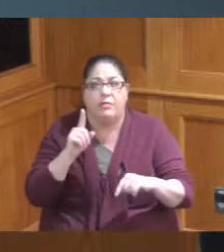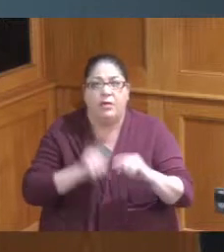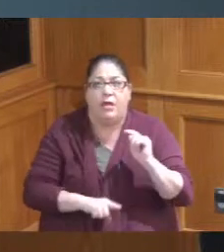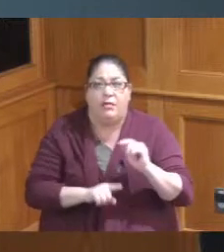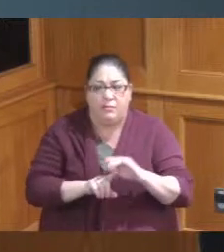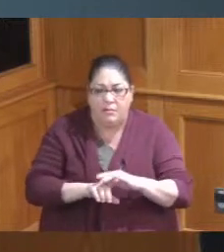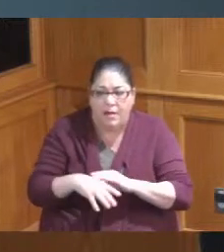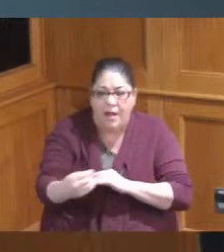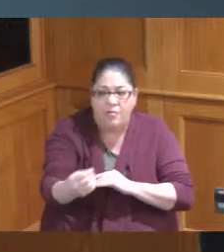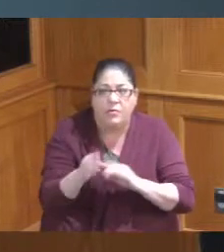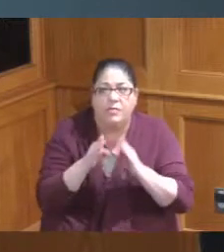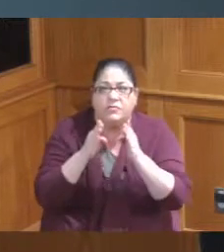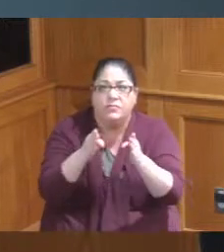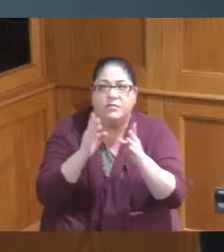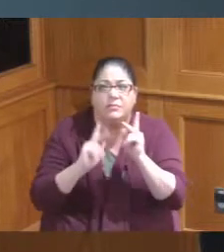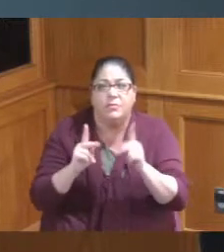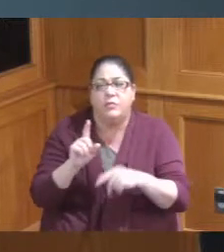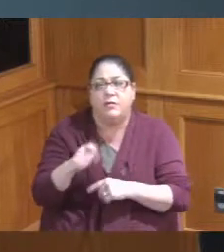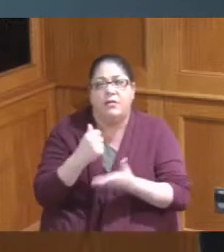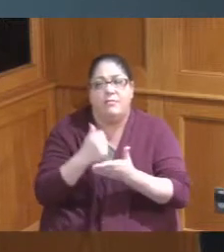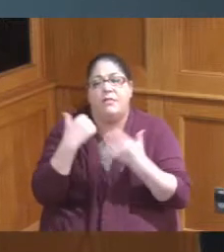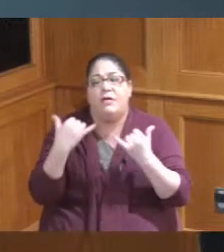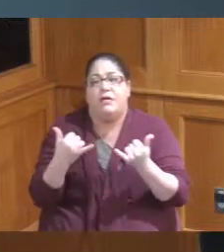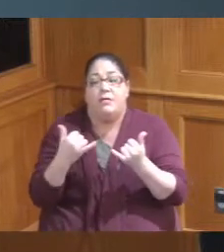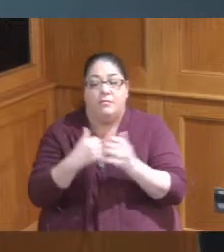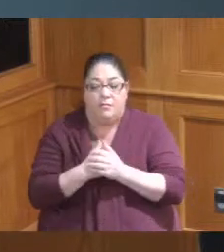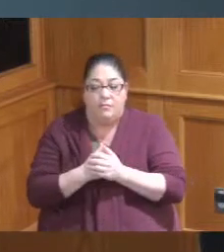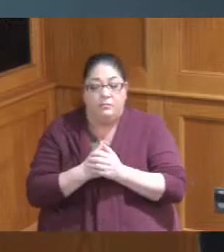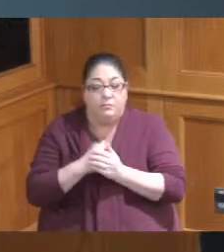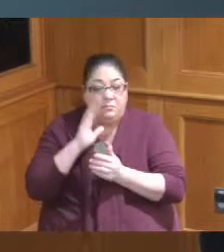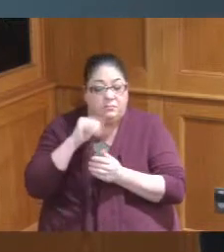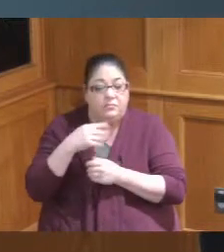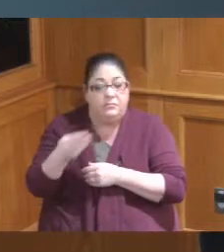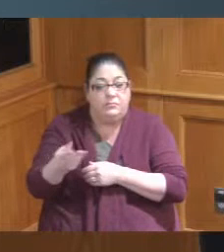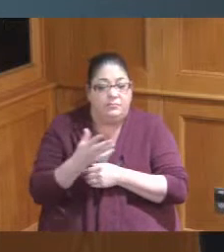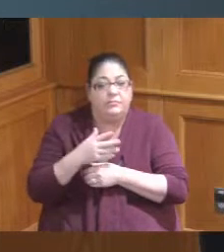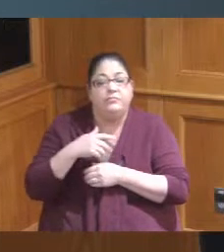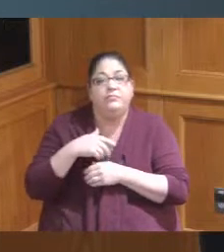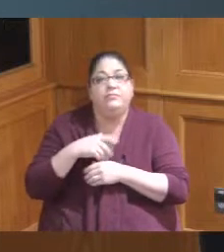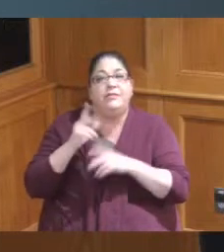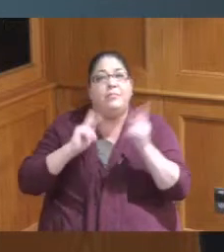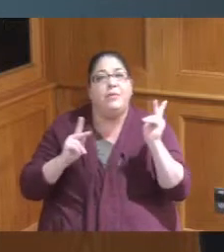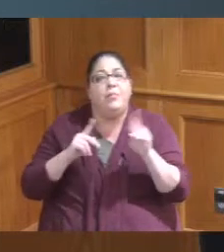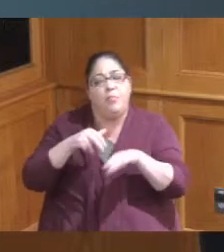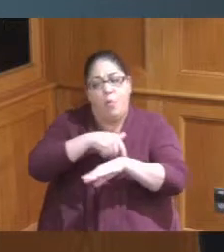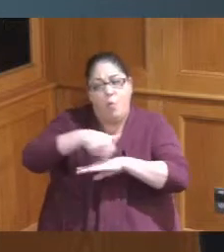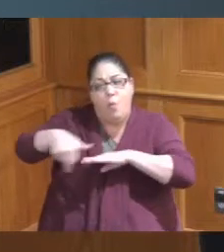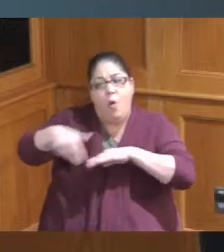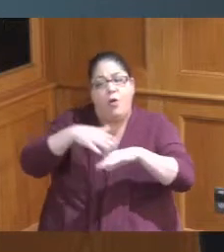need help now I know they I was told that street Walkers or people that can help ambassadors would